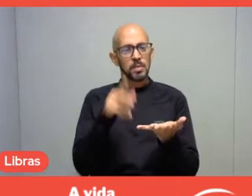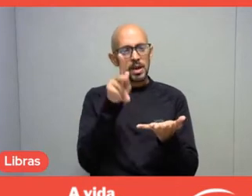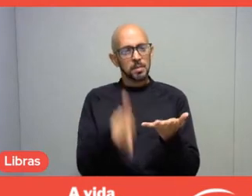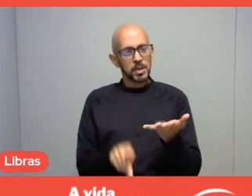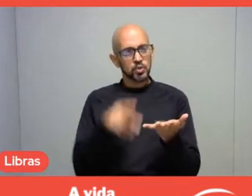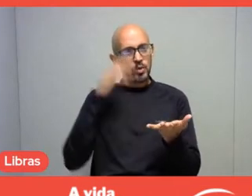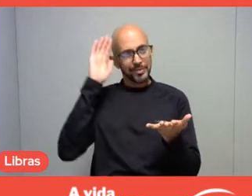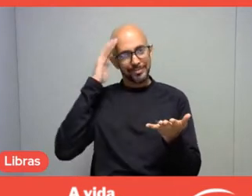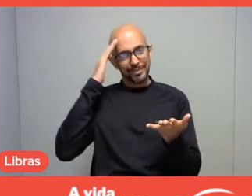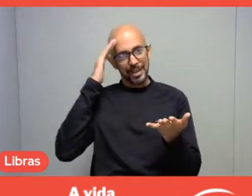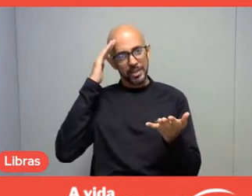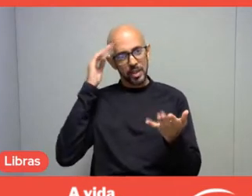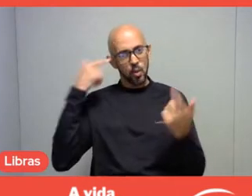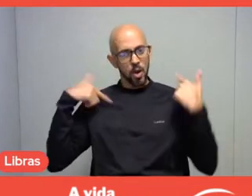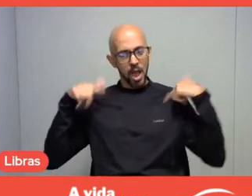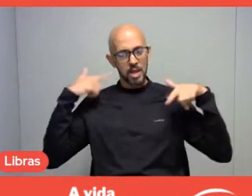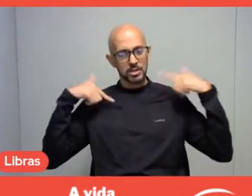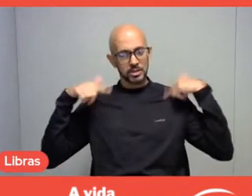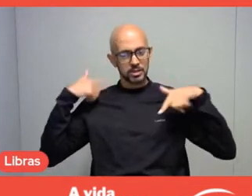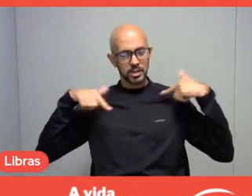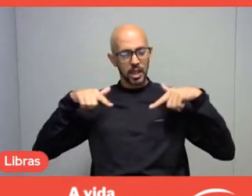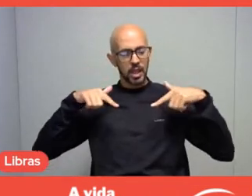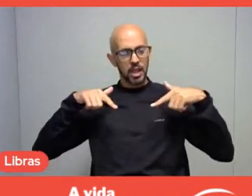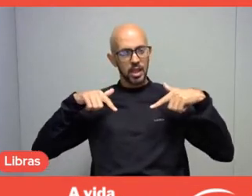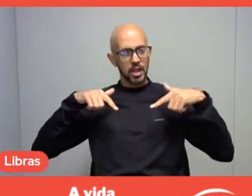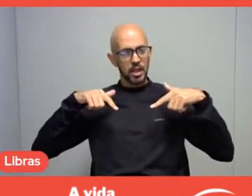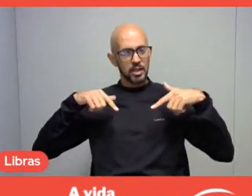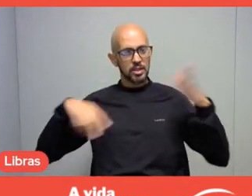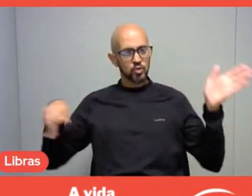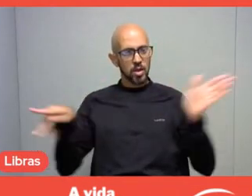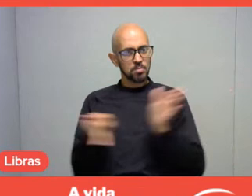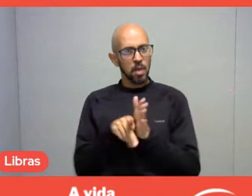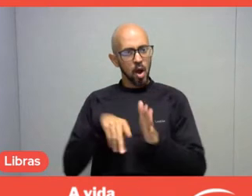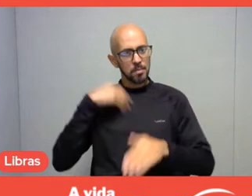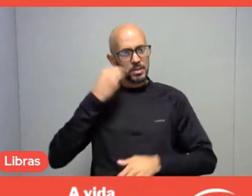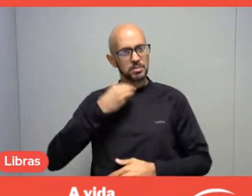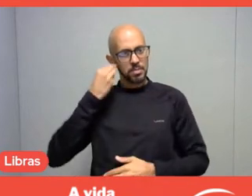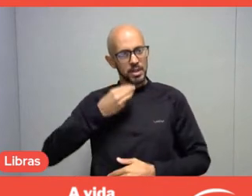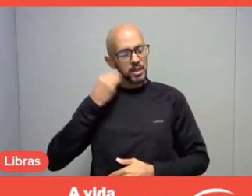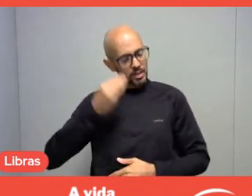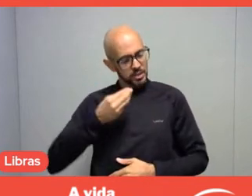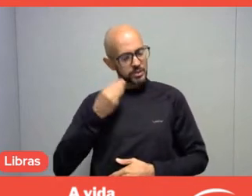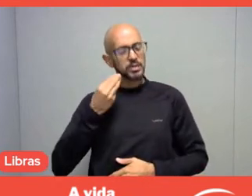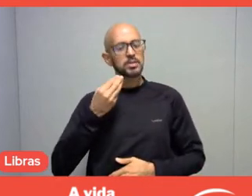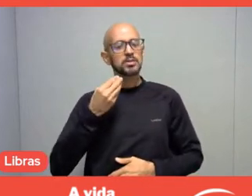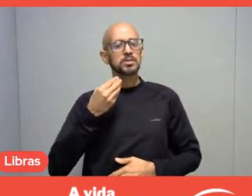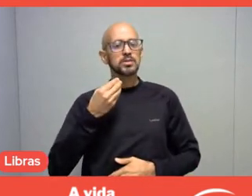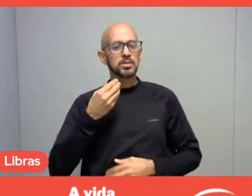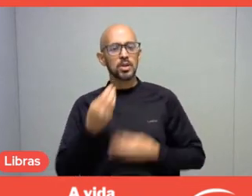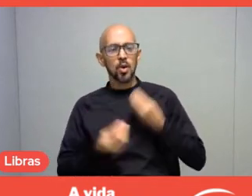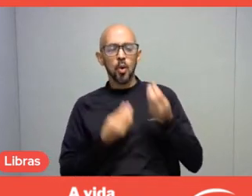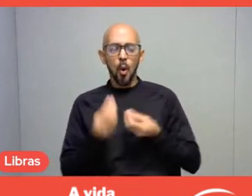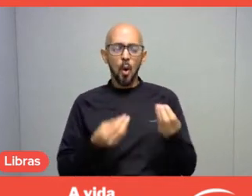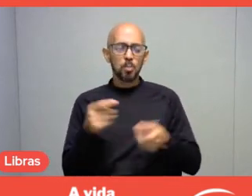based on their own reactions, their own experiences? How do you see yourself in that?